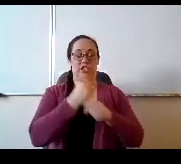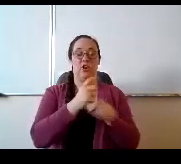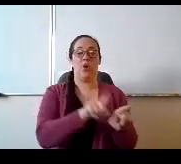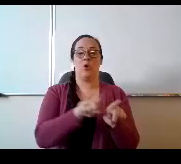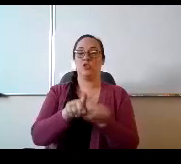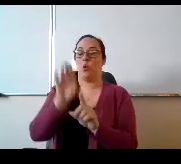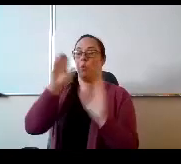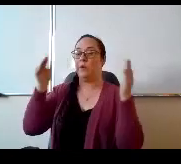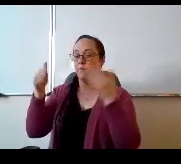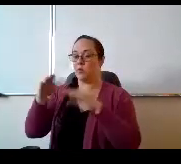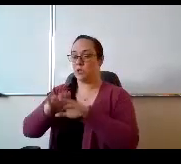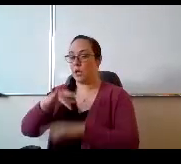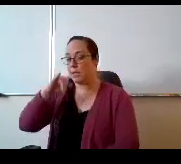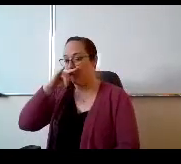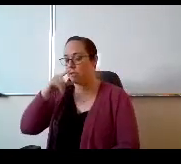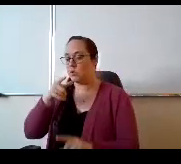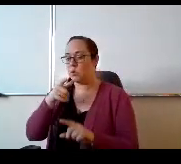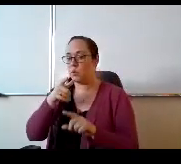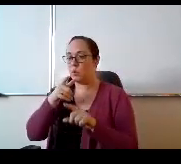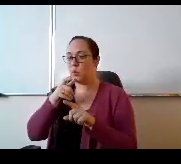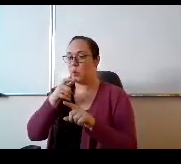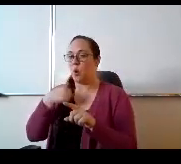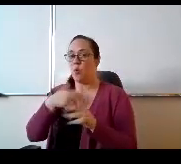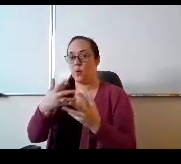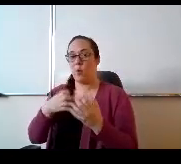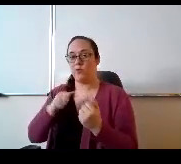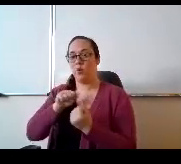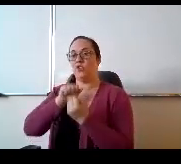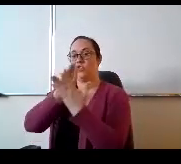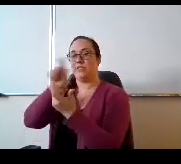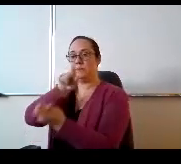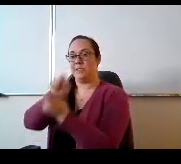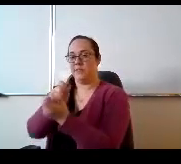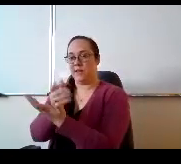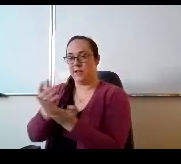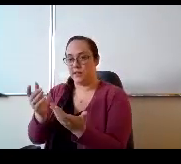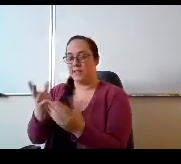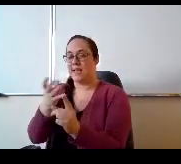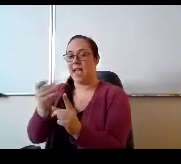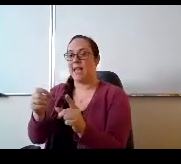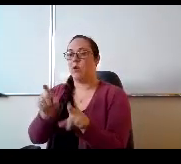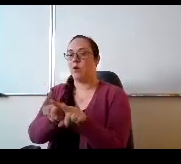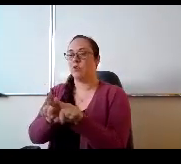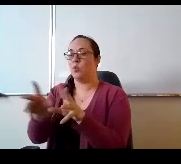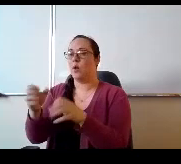we want to address very specifically and get them just ingrained it coming back into school and being